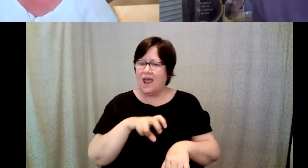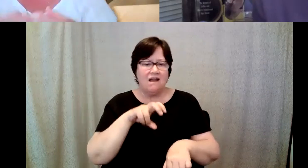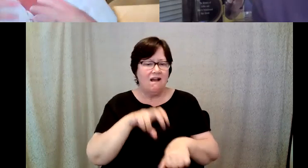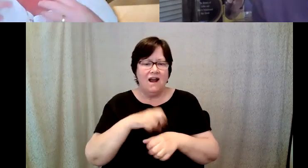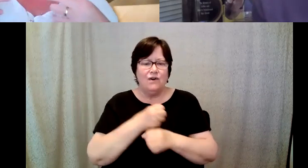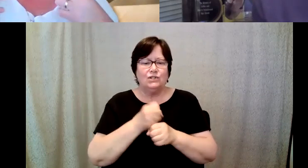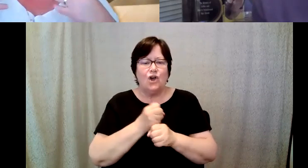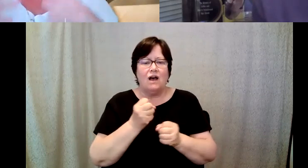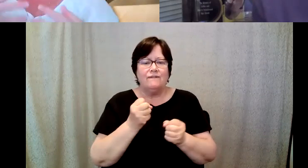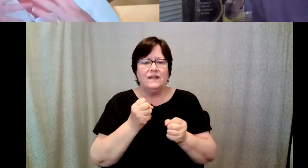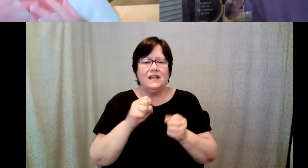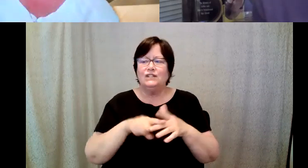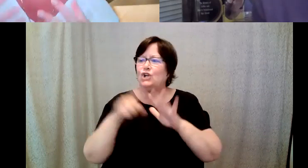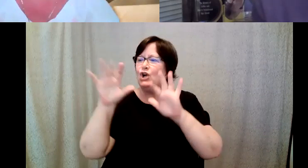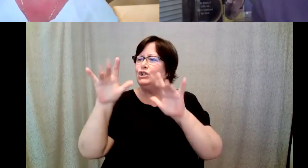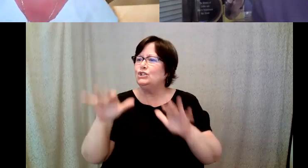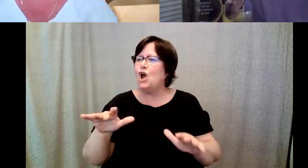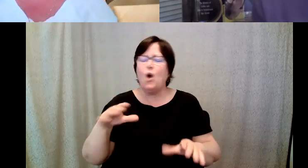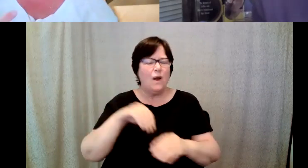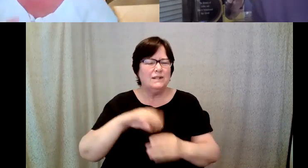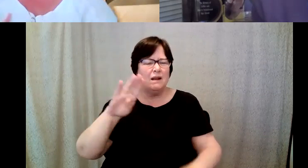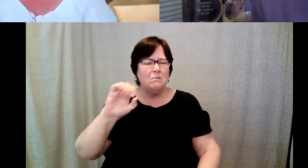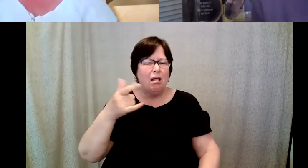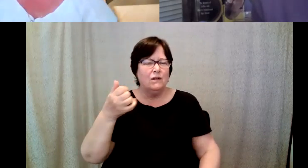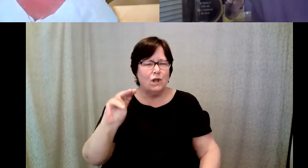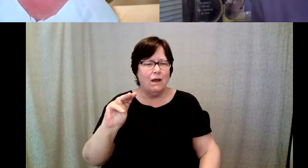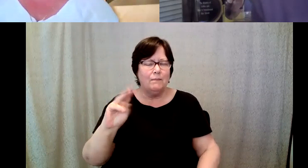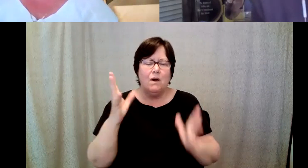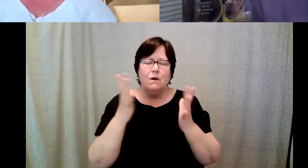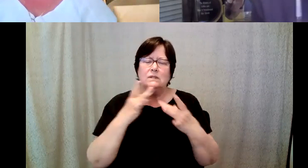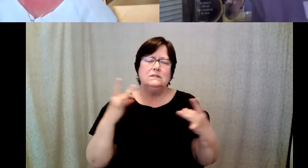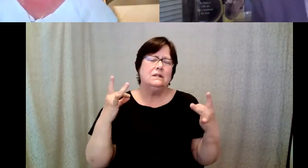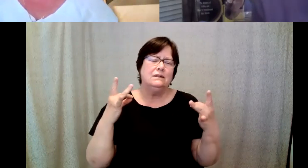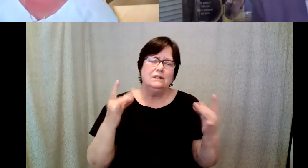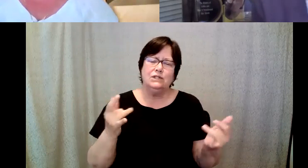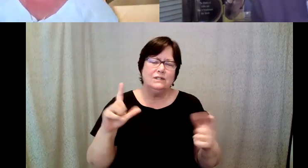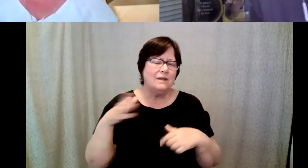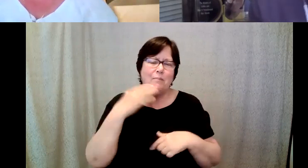to snow and it was the best to say. D. Major Cohen: It never had it sounds fantastic and I and.